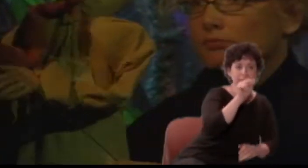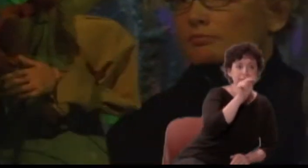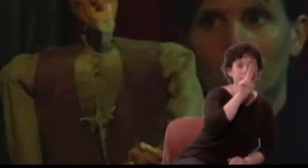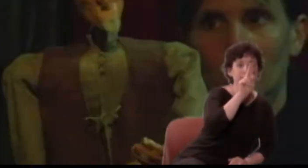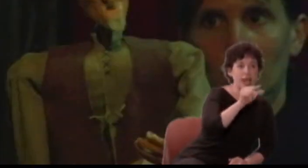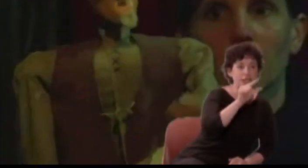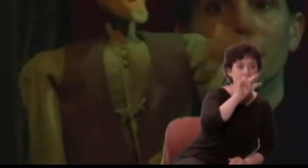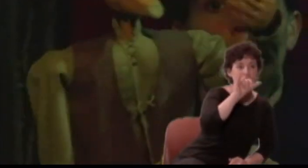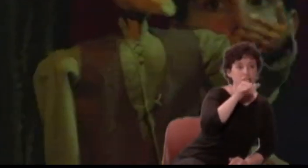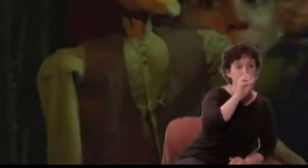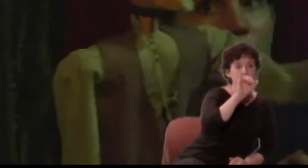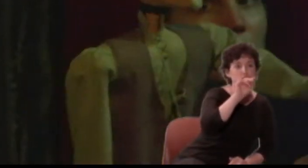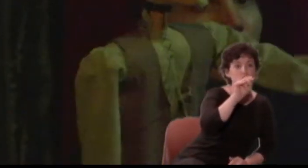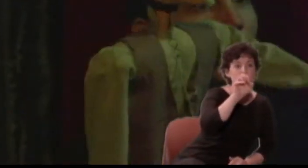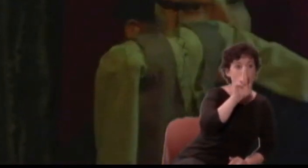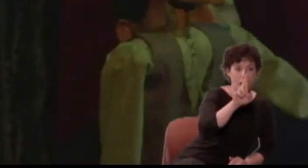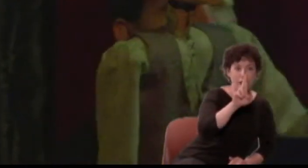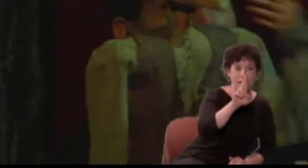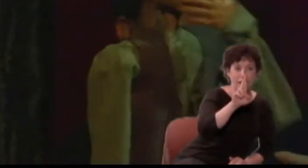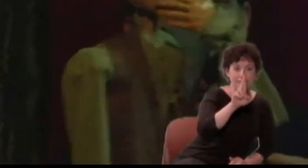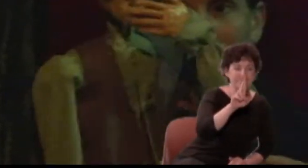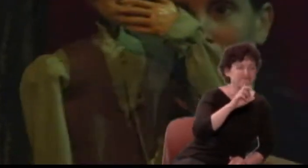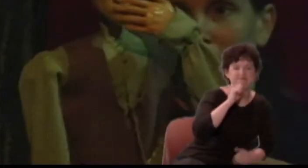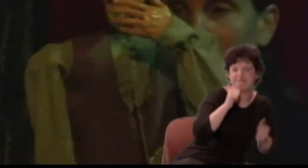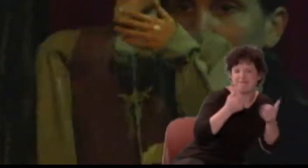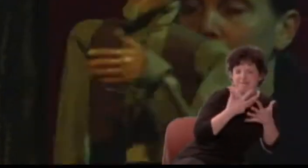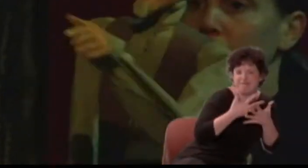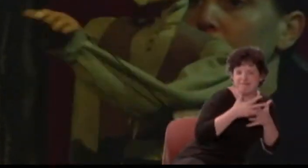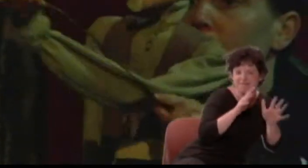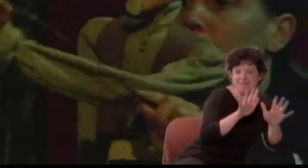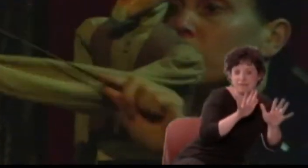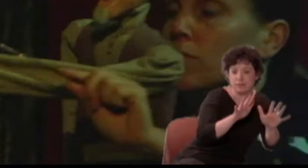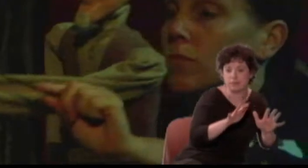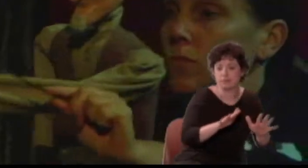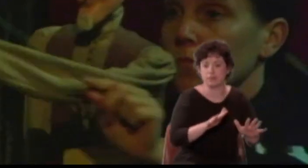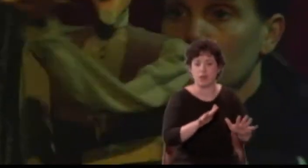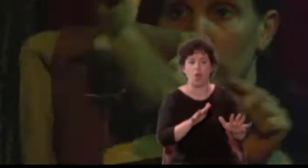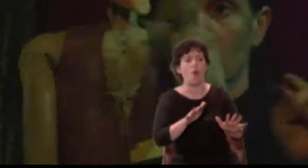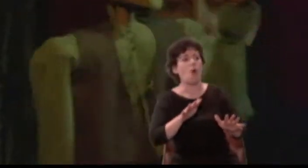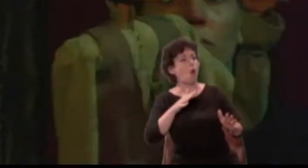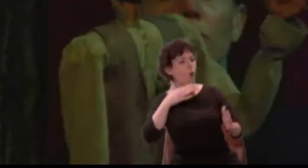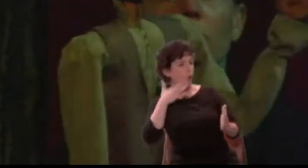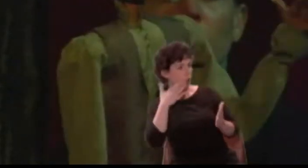Quince: Well, it shall be so. But there is two hard things: